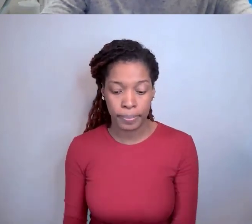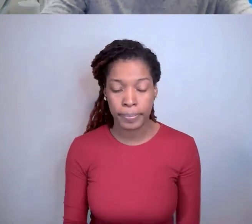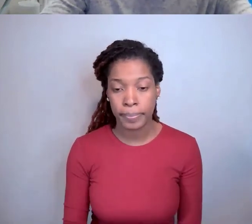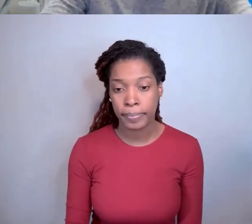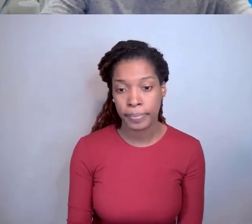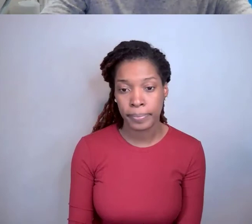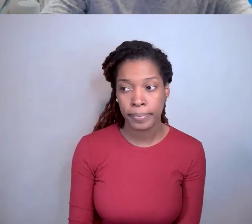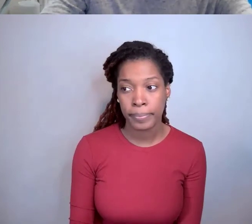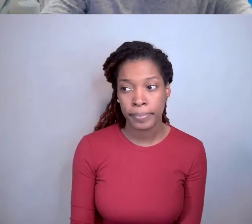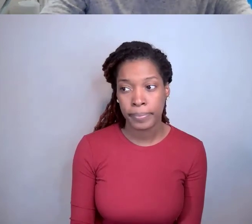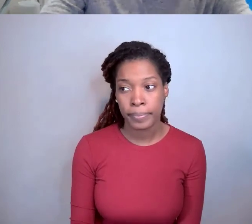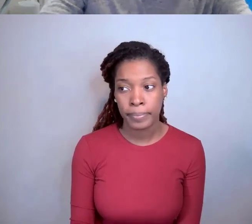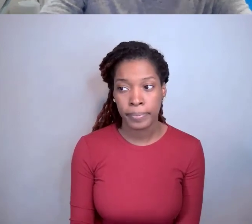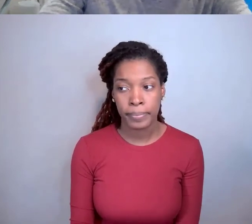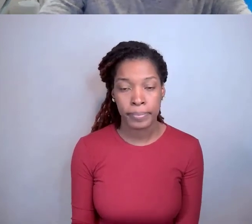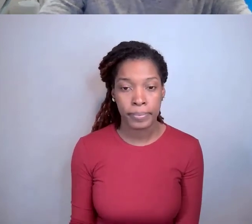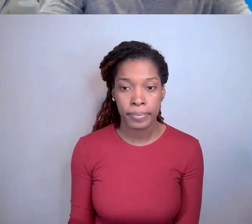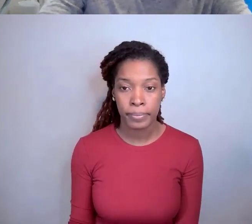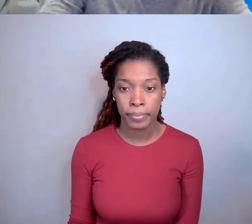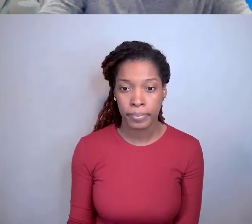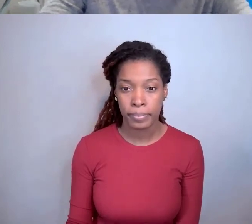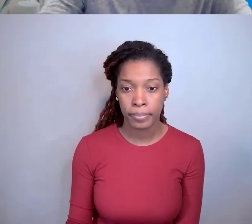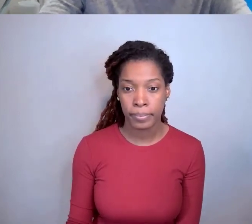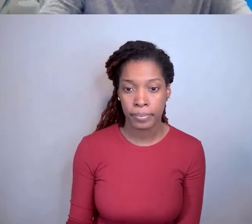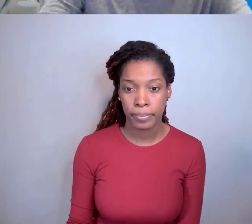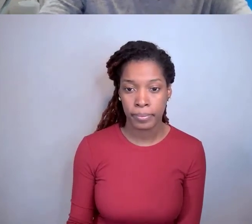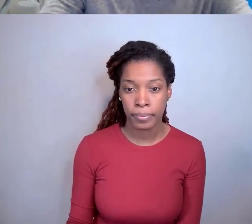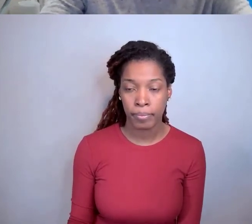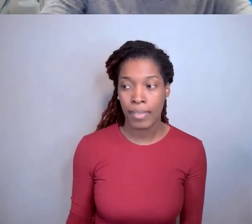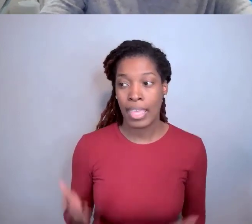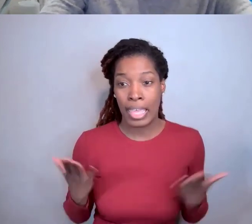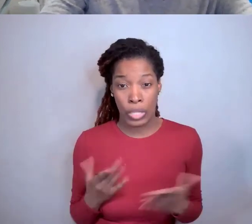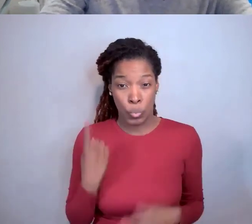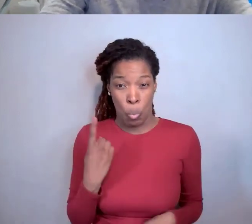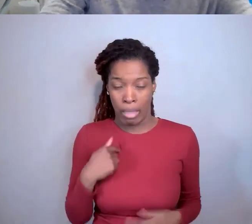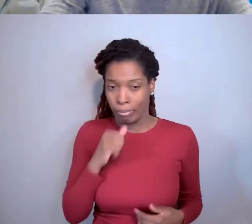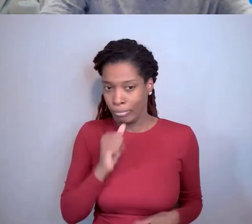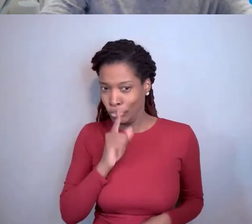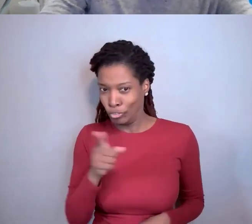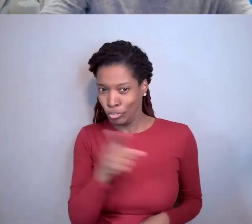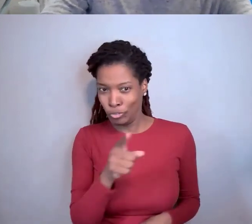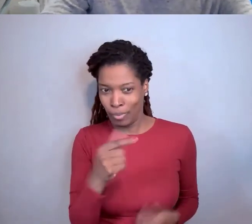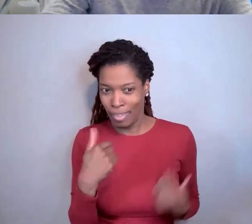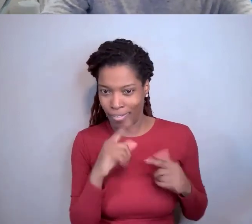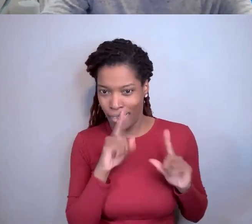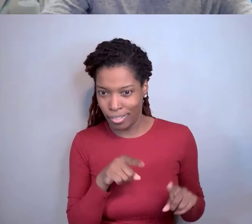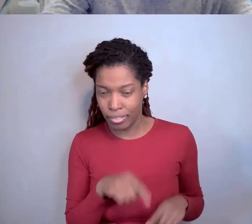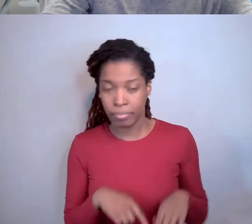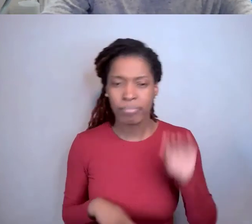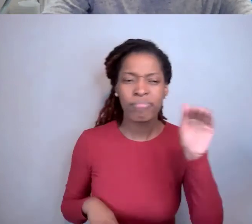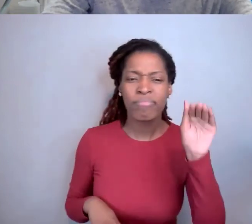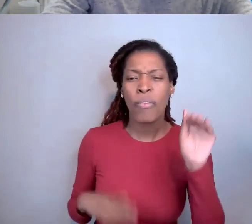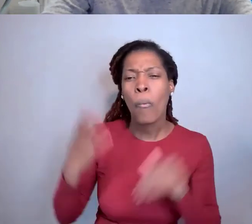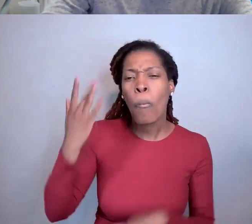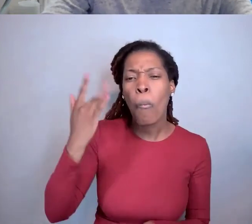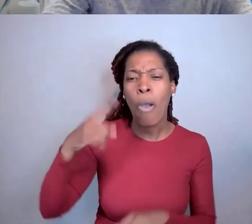Kristin Ta: Here's one that I don't know if you guys have the answer to, but I'll ask it anyway. So why can't NIH get invention data directly from iEdison,